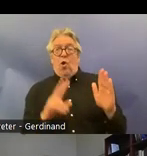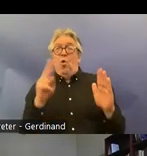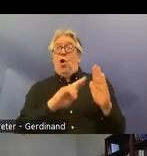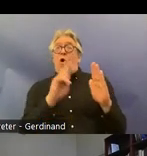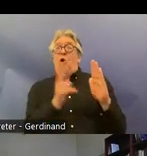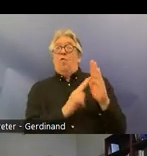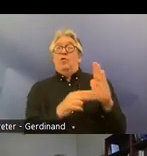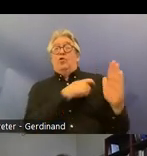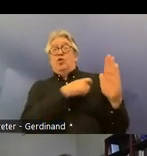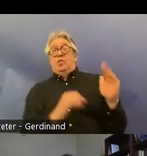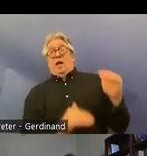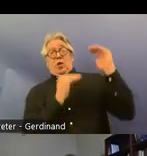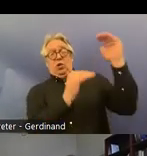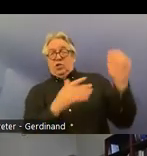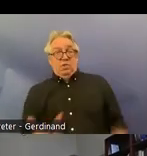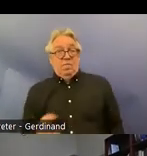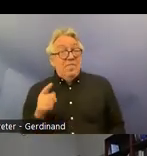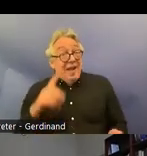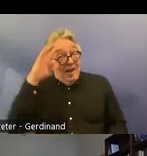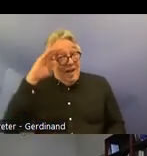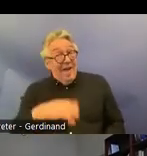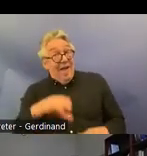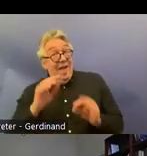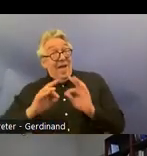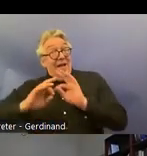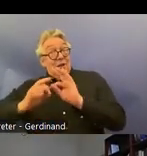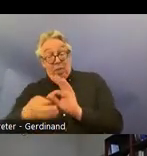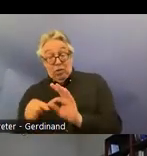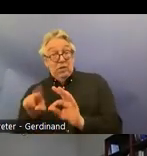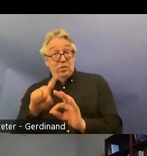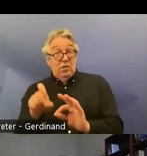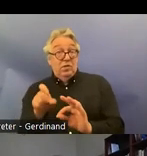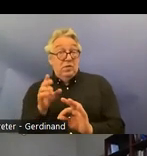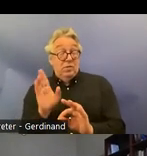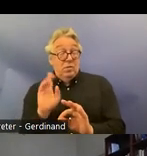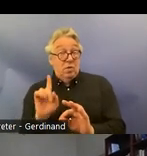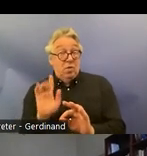law and those questions of interpretation will remain I need to